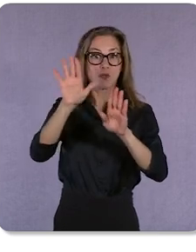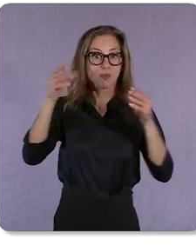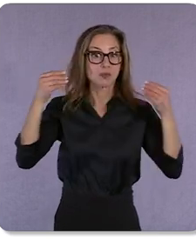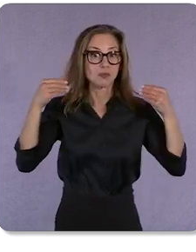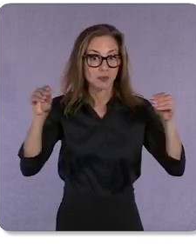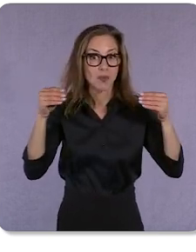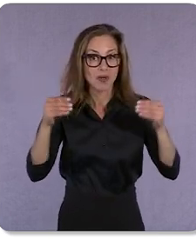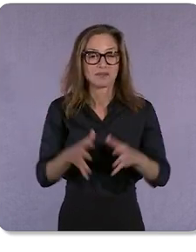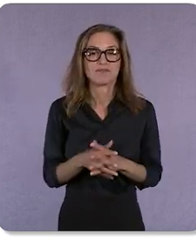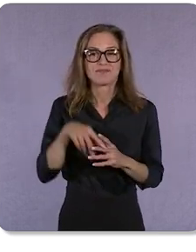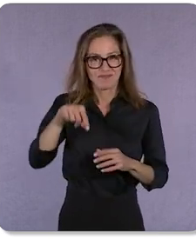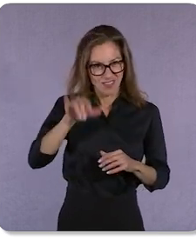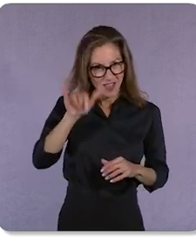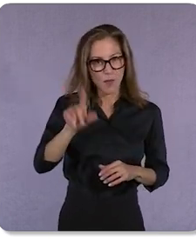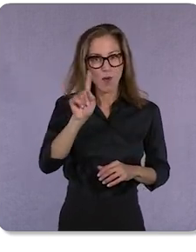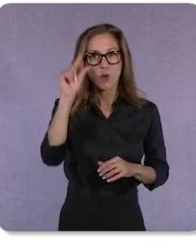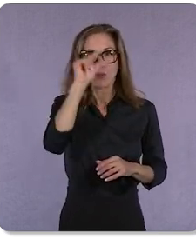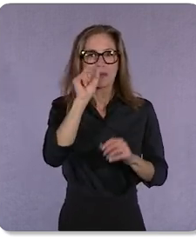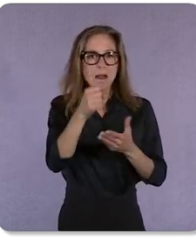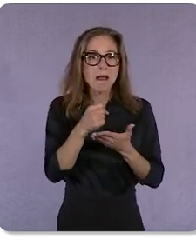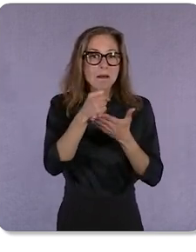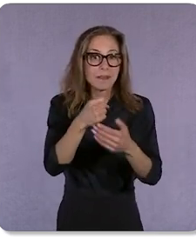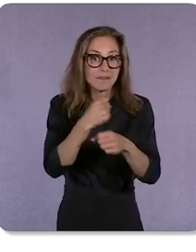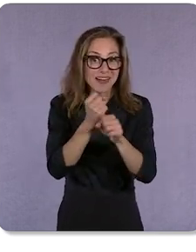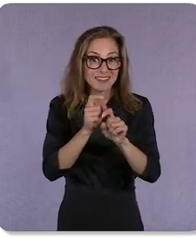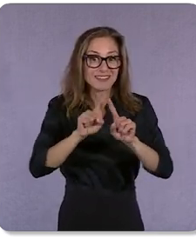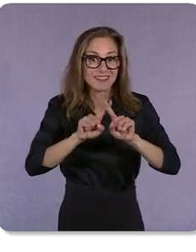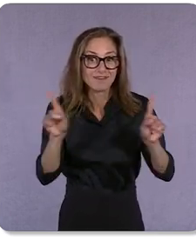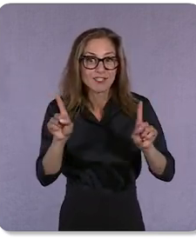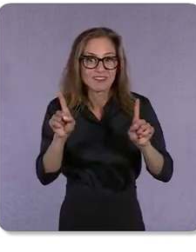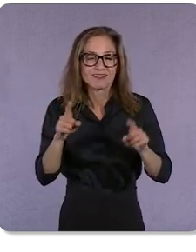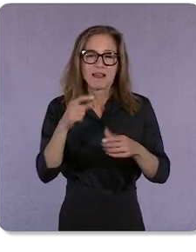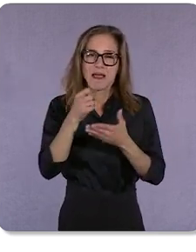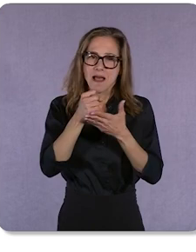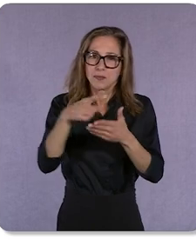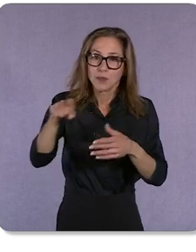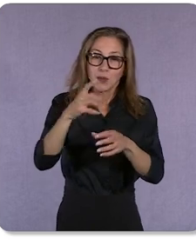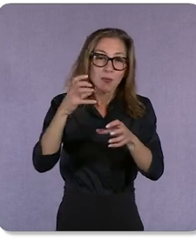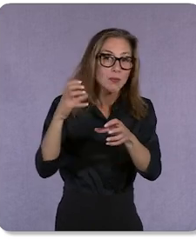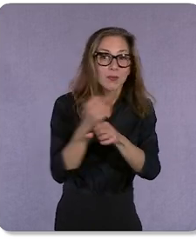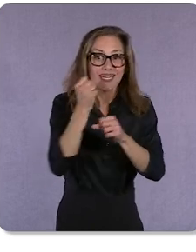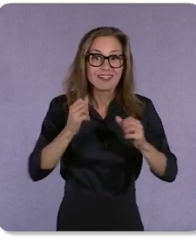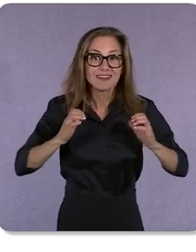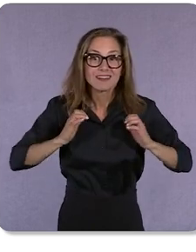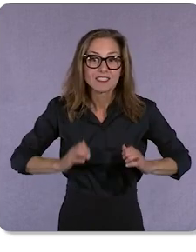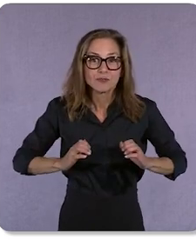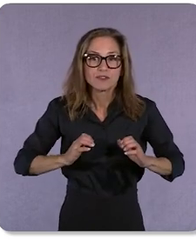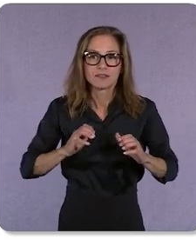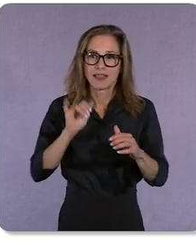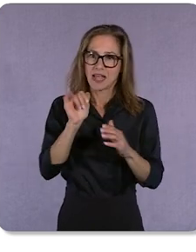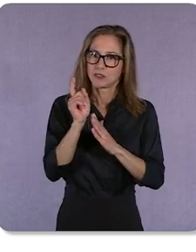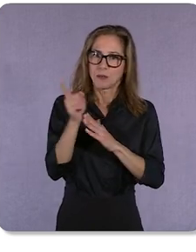This is where Google can help make the difference – helping you win customers at the moment they’re deciding which retailer to buy from.